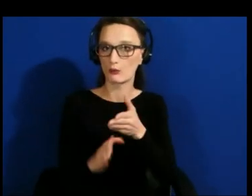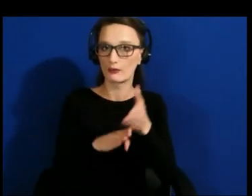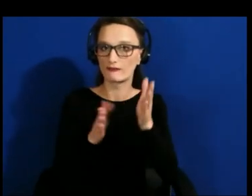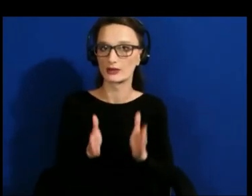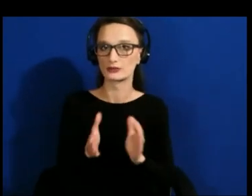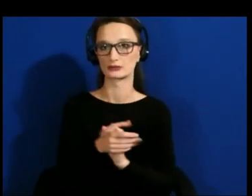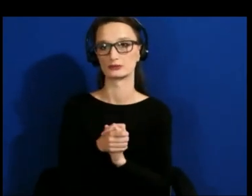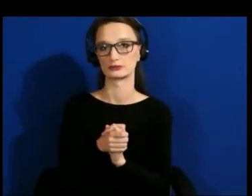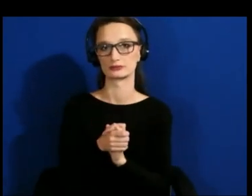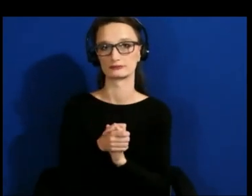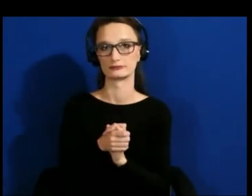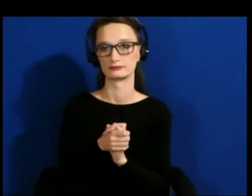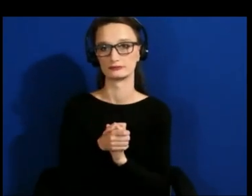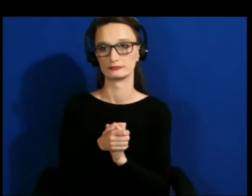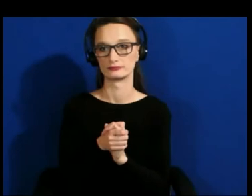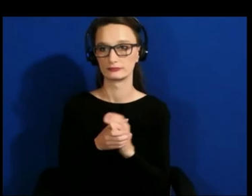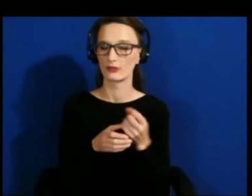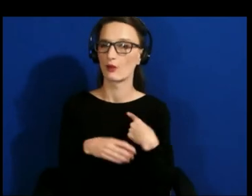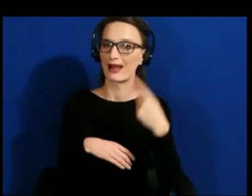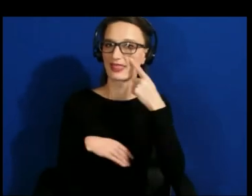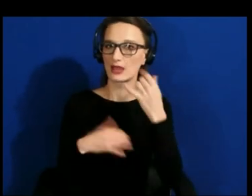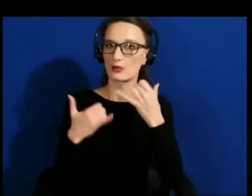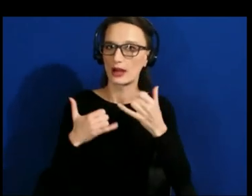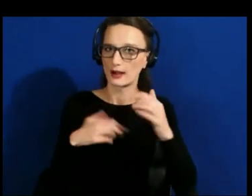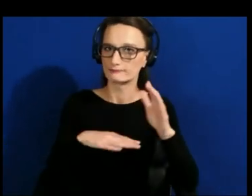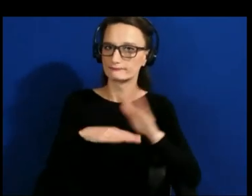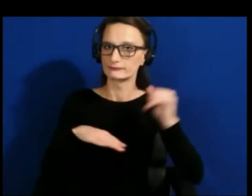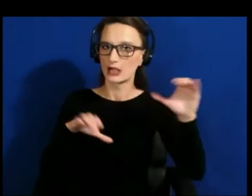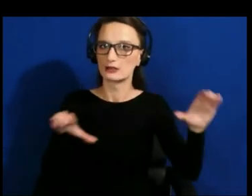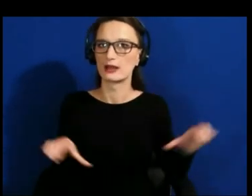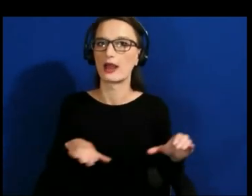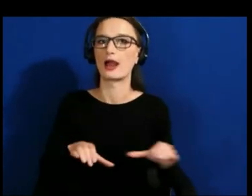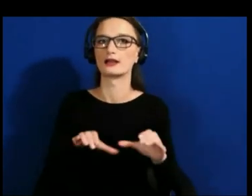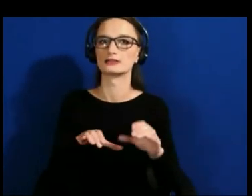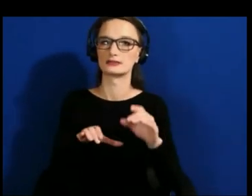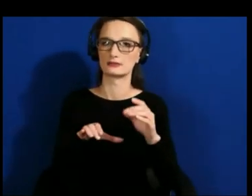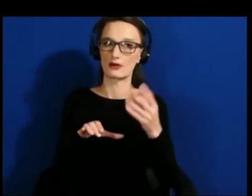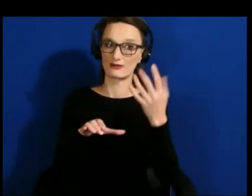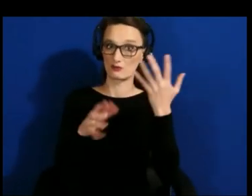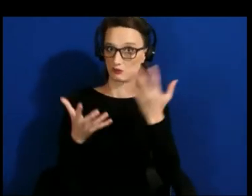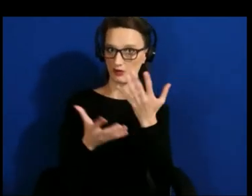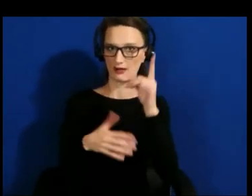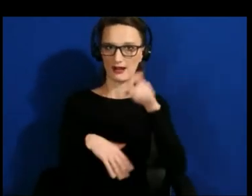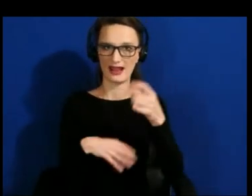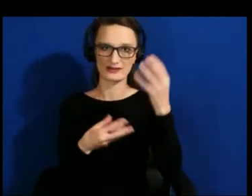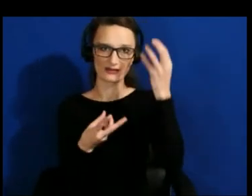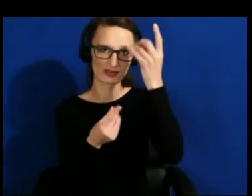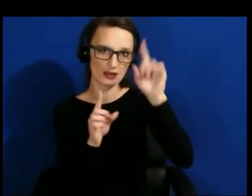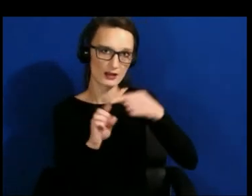call to action right now where we need to think about the future, the accessible world and how